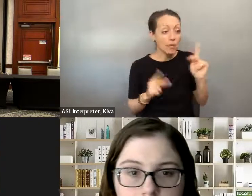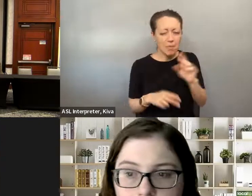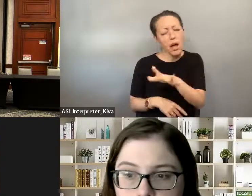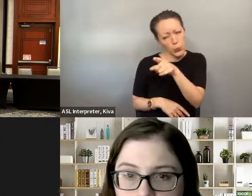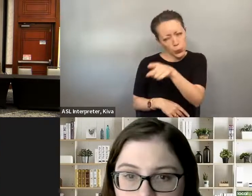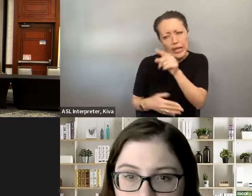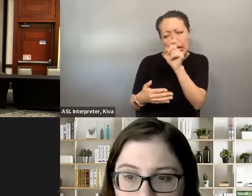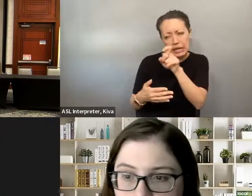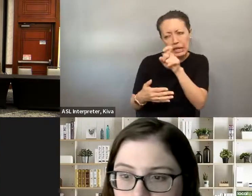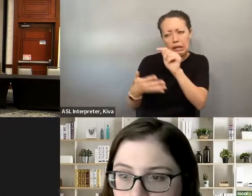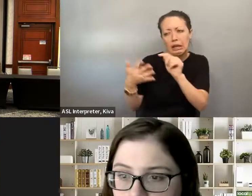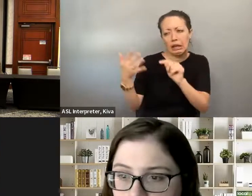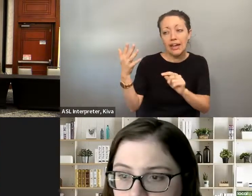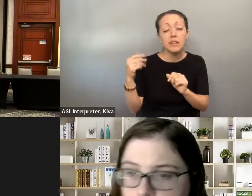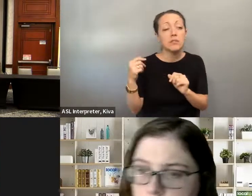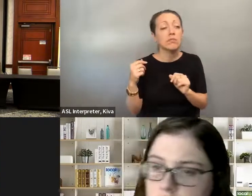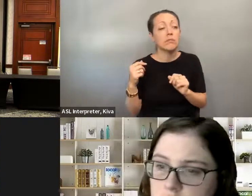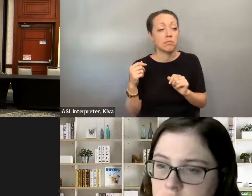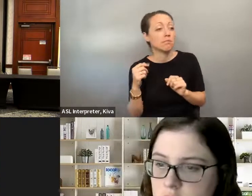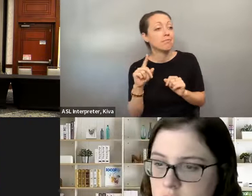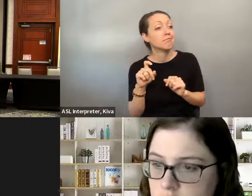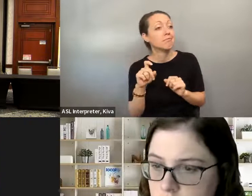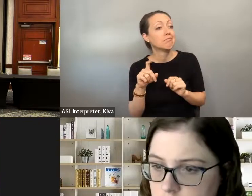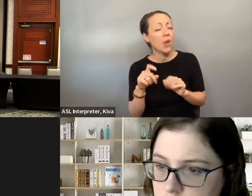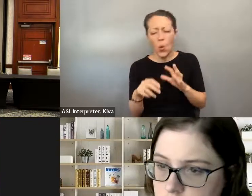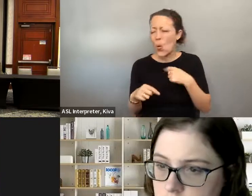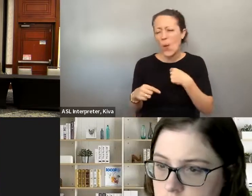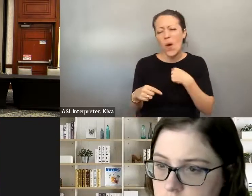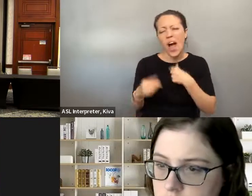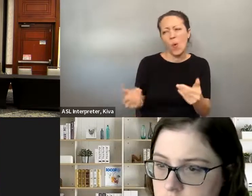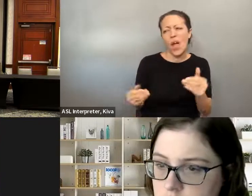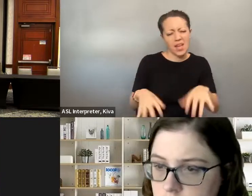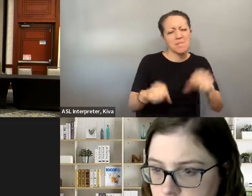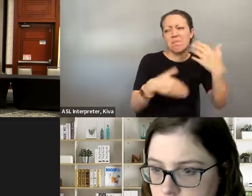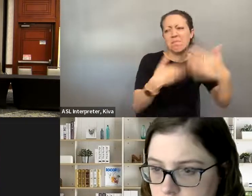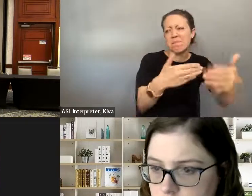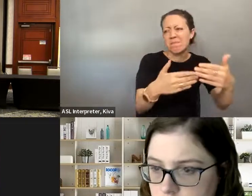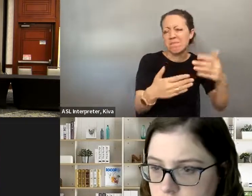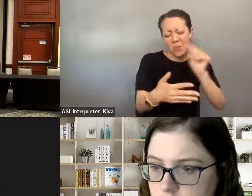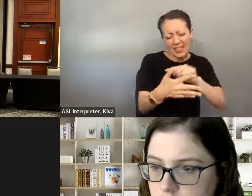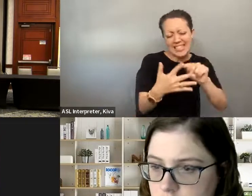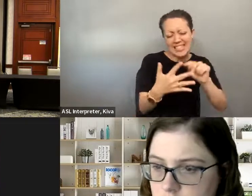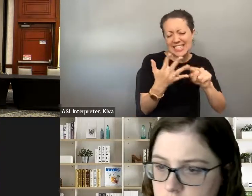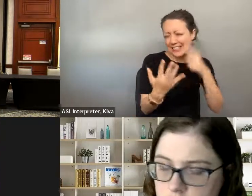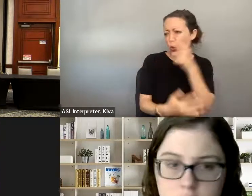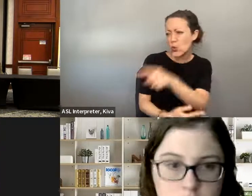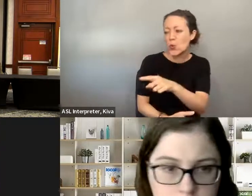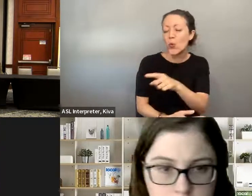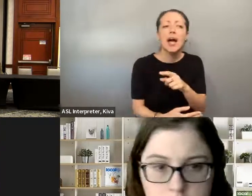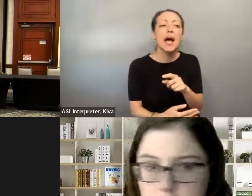Is me. You know. Other people might think they know I need. for something is me. You know , other people might think